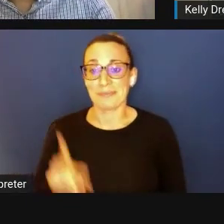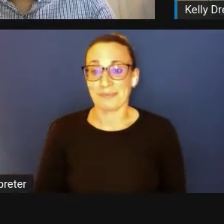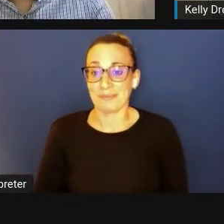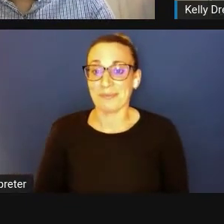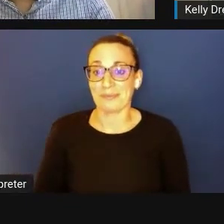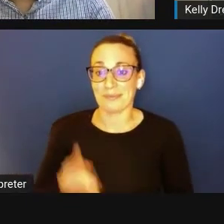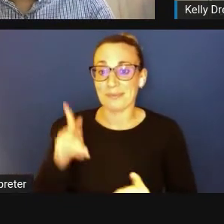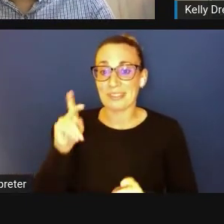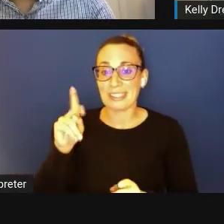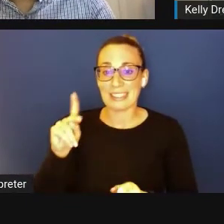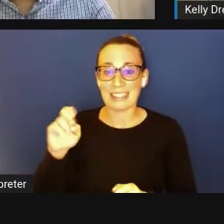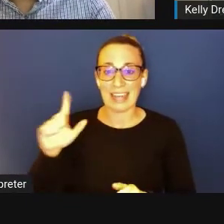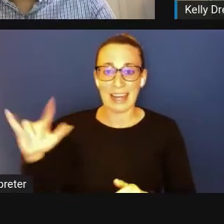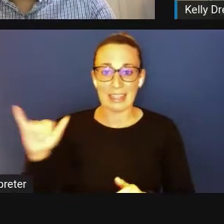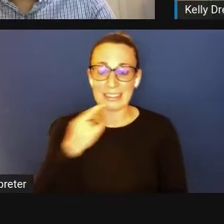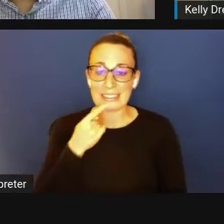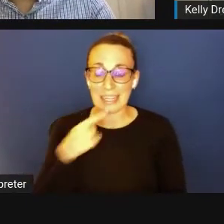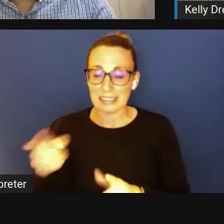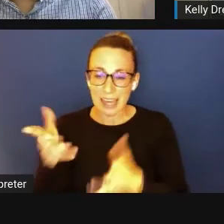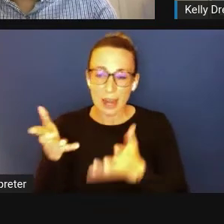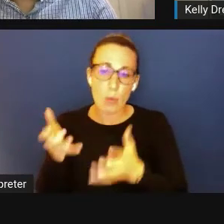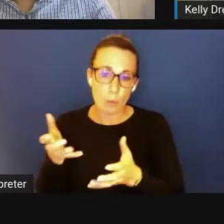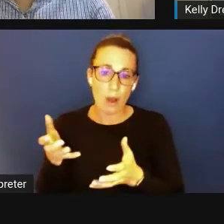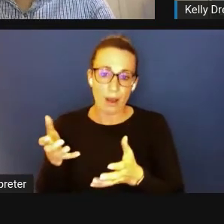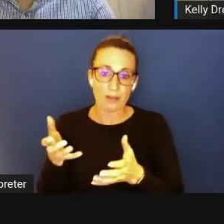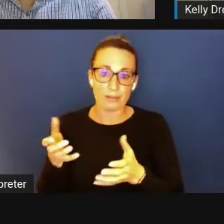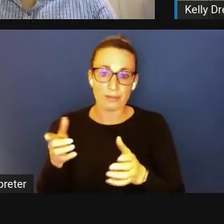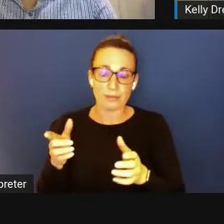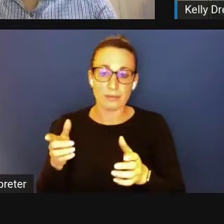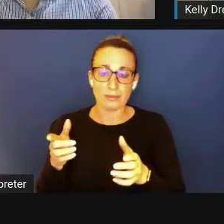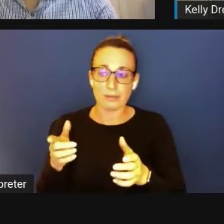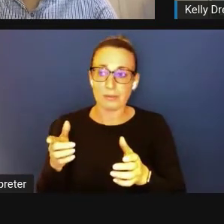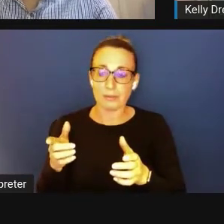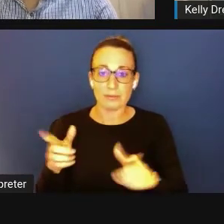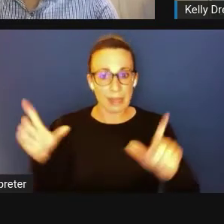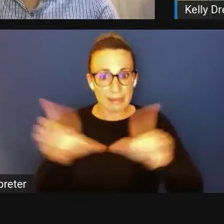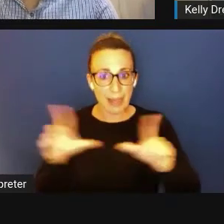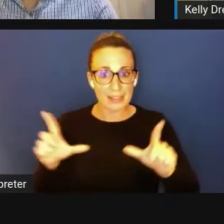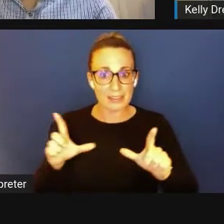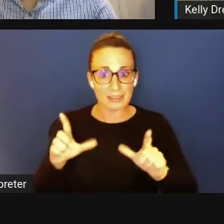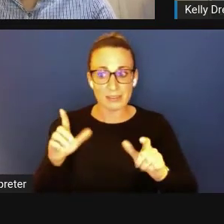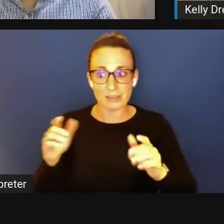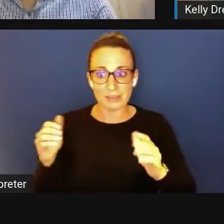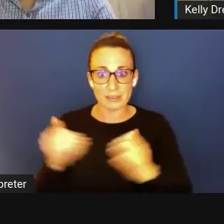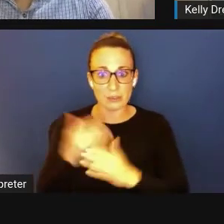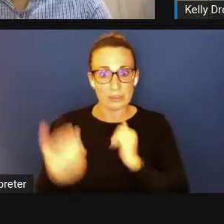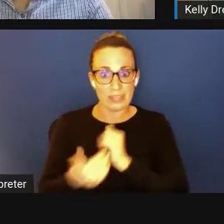Kelly Drew: They want to license the technology. So they develop technology, and where is it going to go?